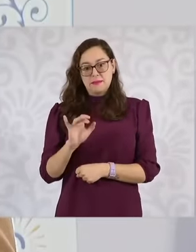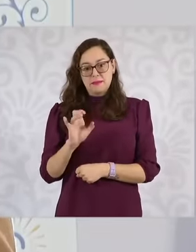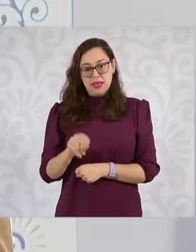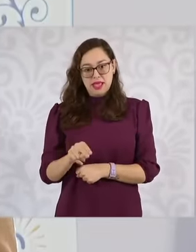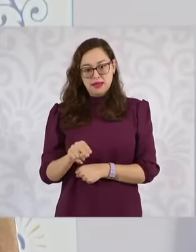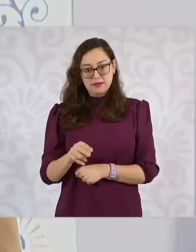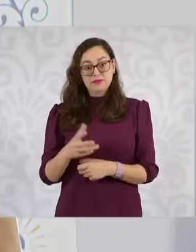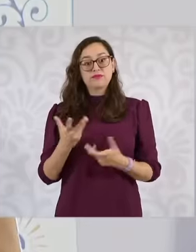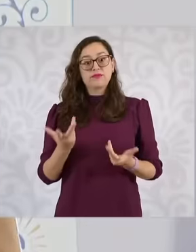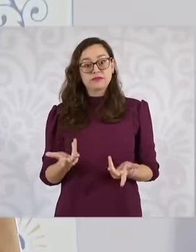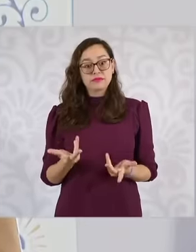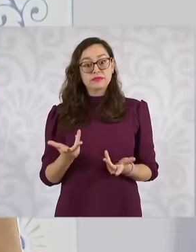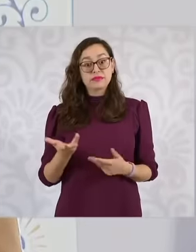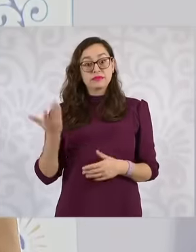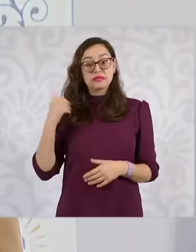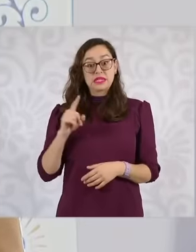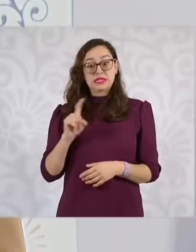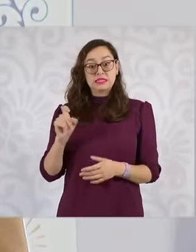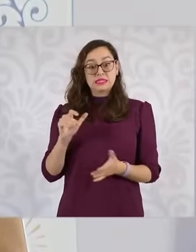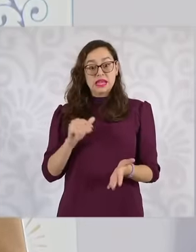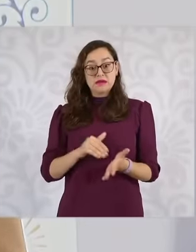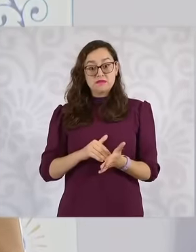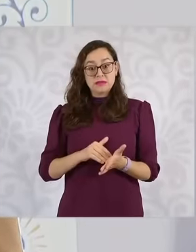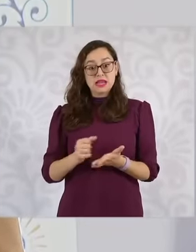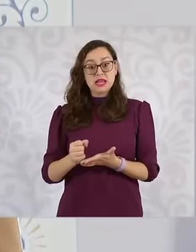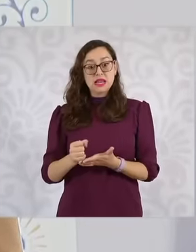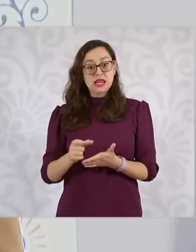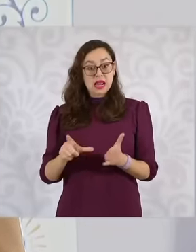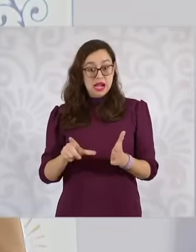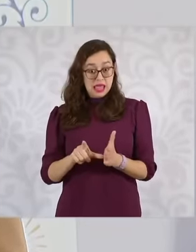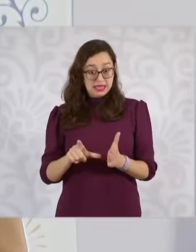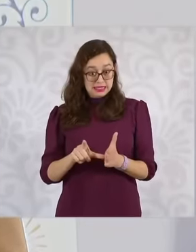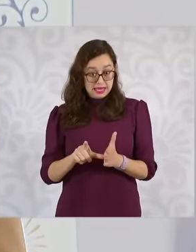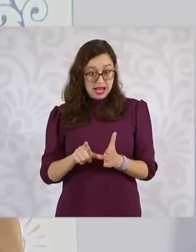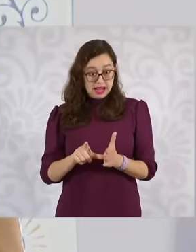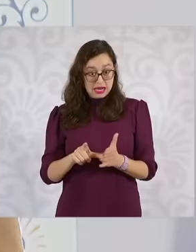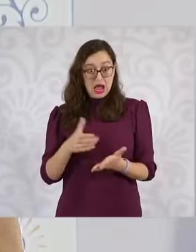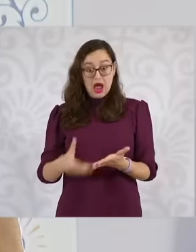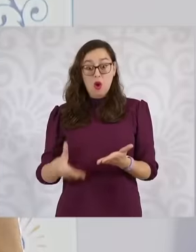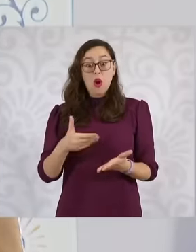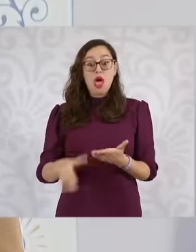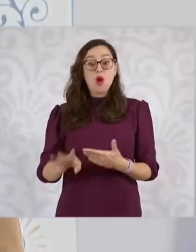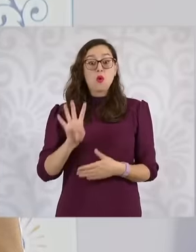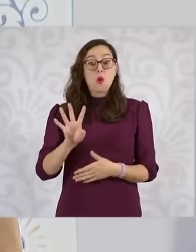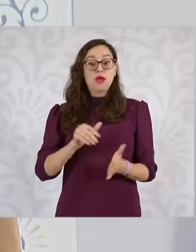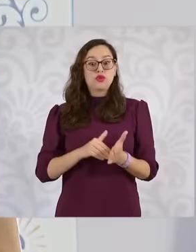100,000 credentials were issued per year. Today we are doing it now. We are reaching 4 million